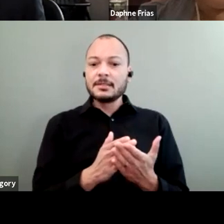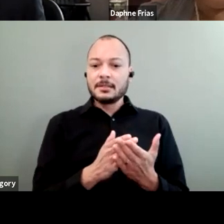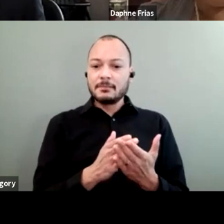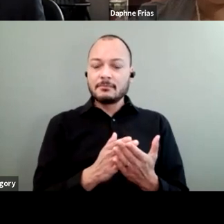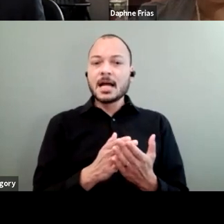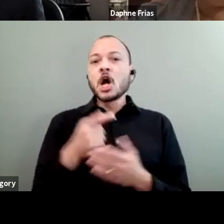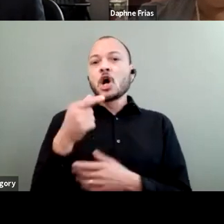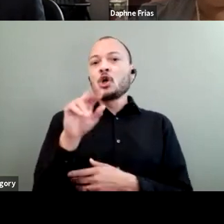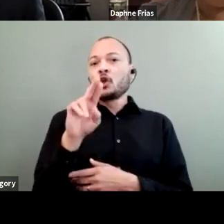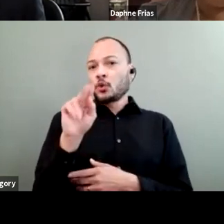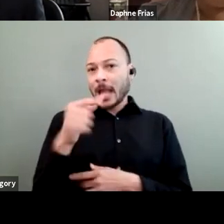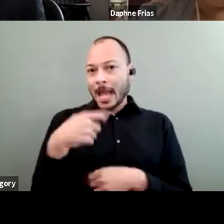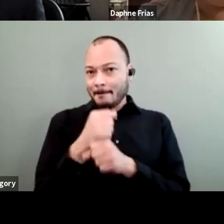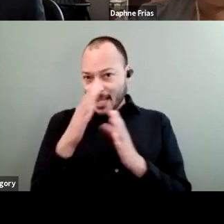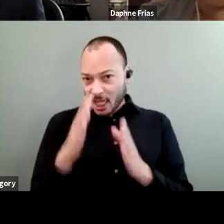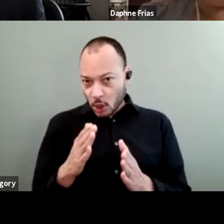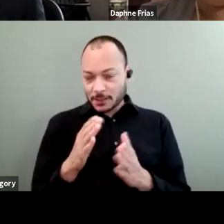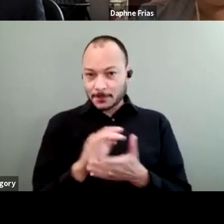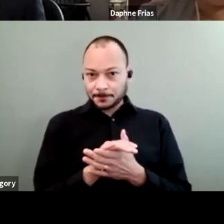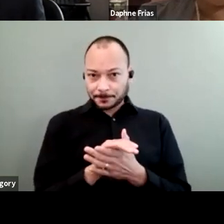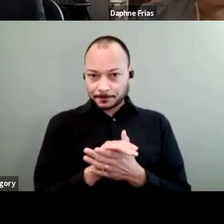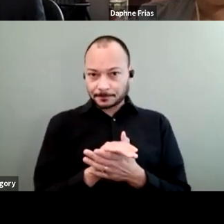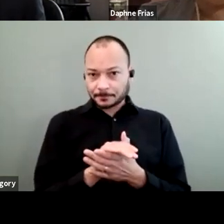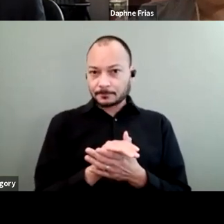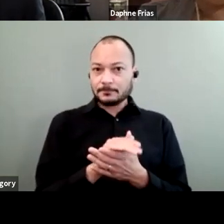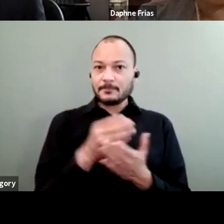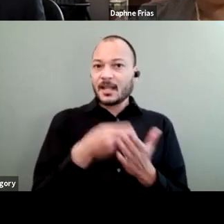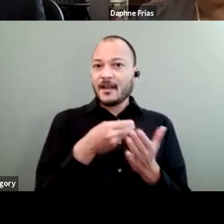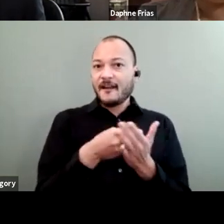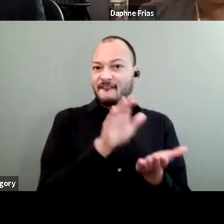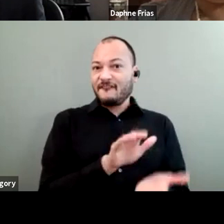funding climate action and climate justice,